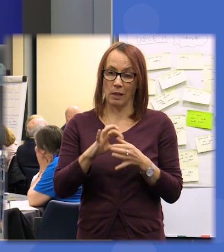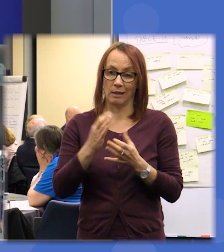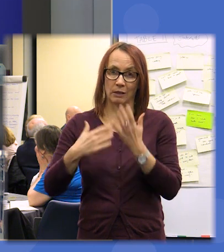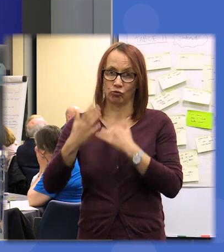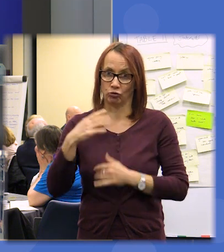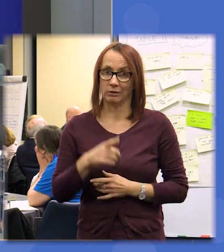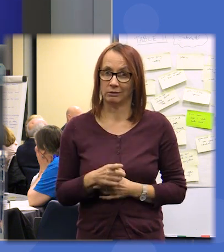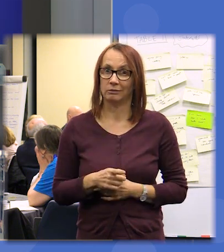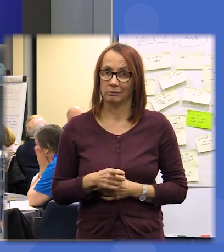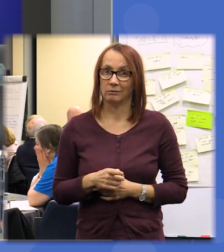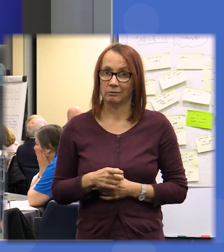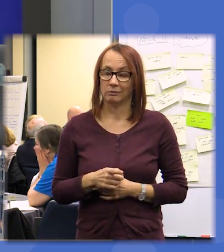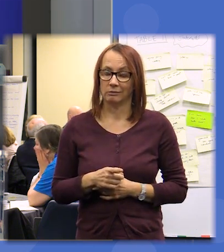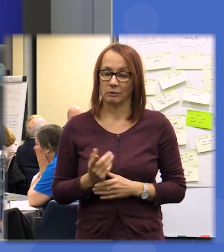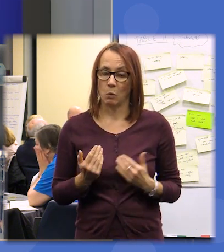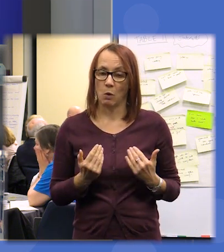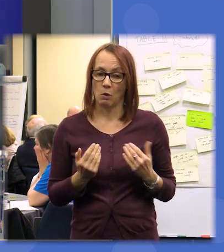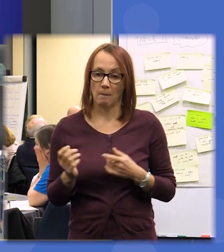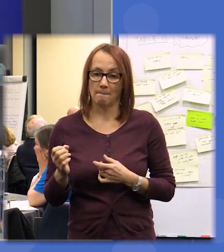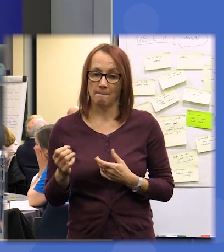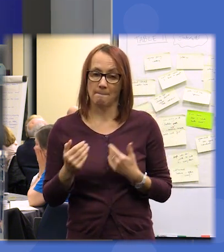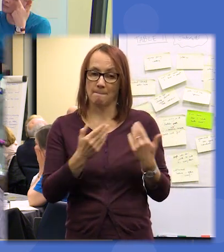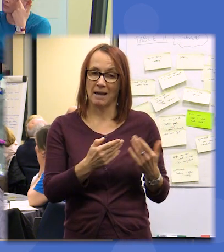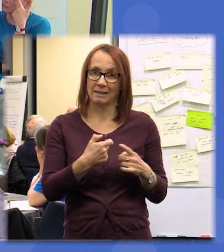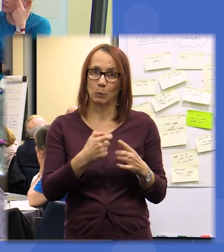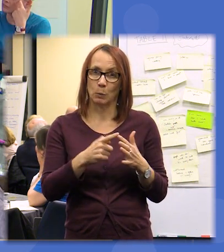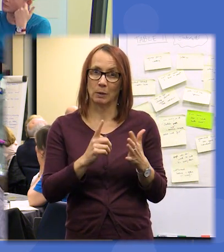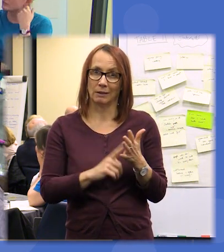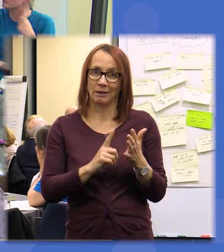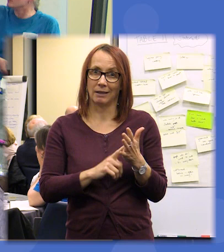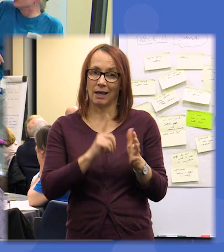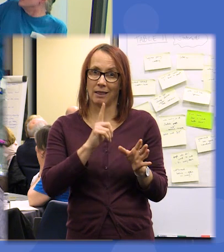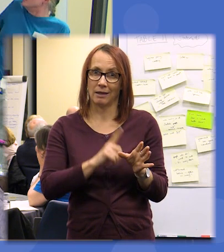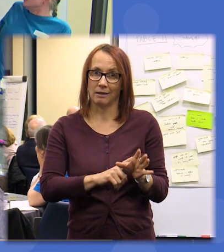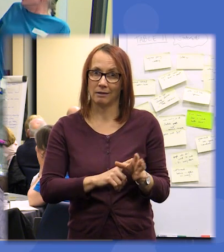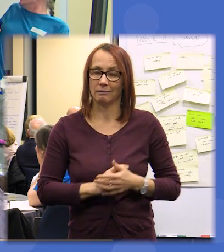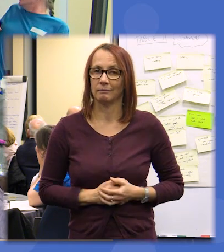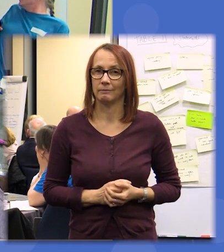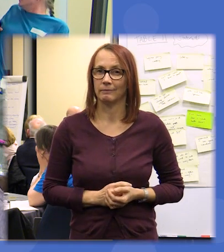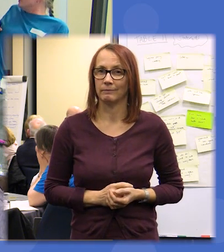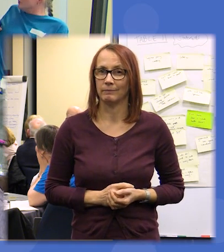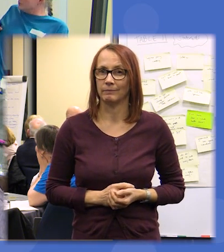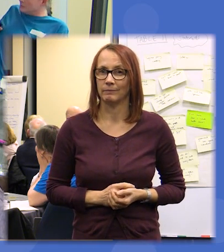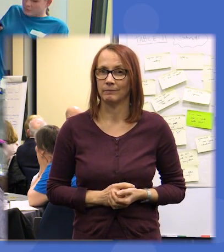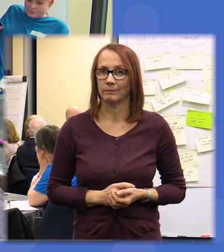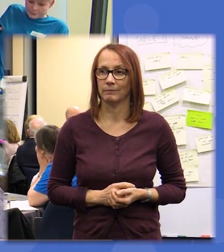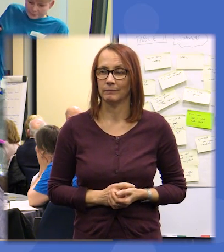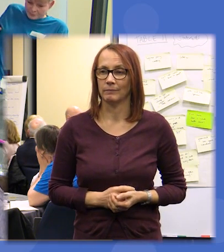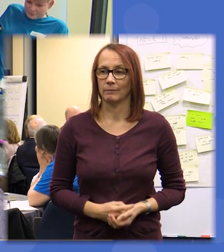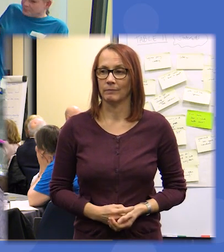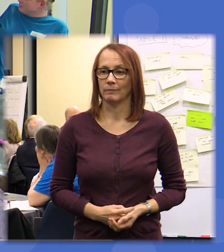again and I'm gonna come back to Kelly hopefully yes more spontaneous applause